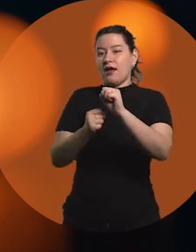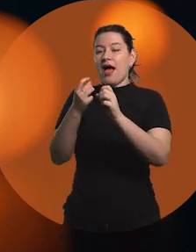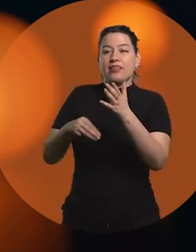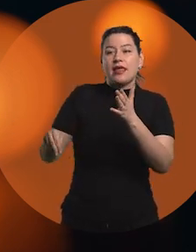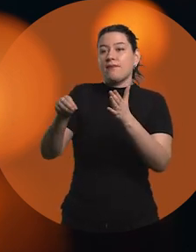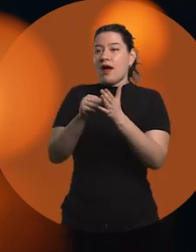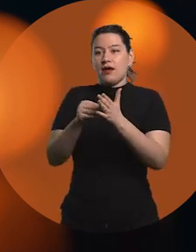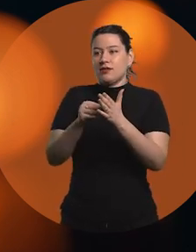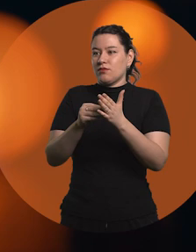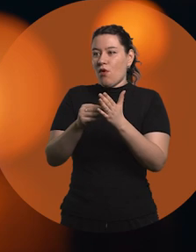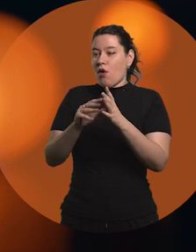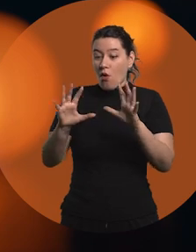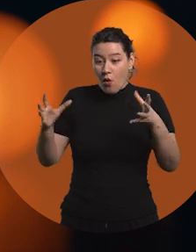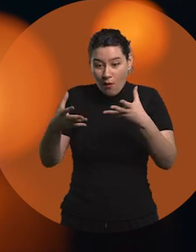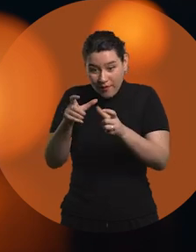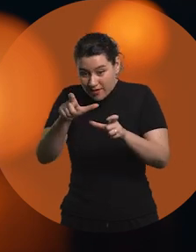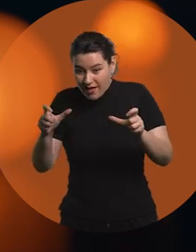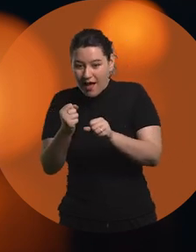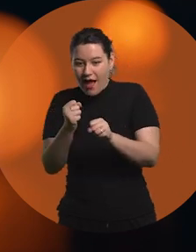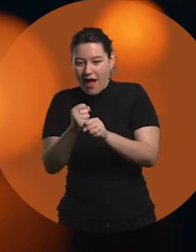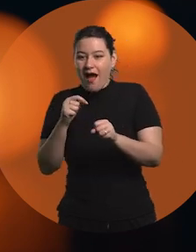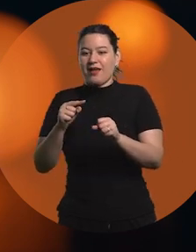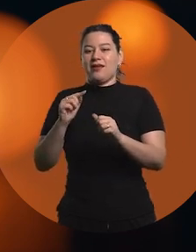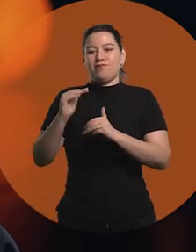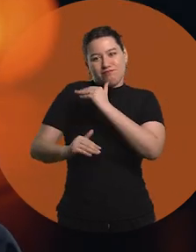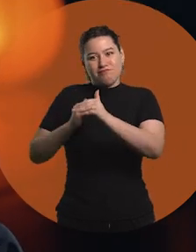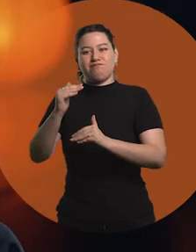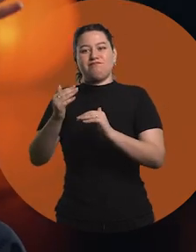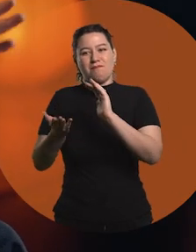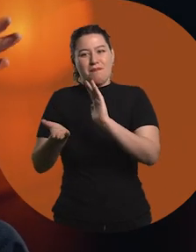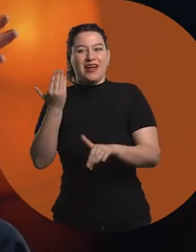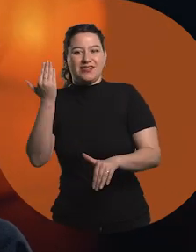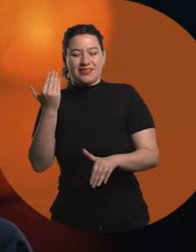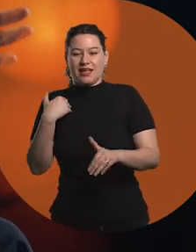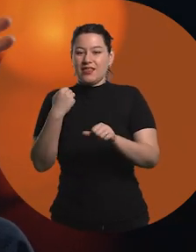and also grow much more. I think that in this sense, working with peers